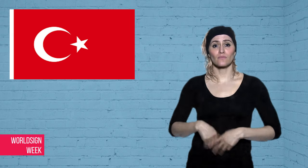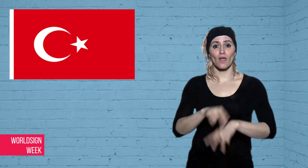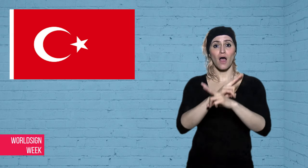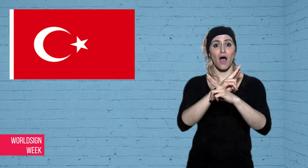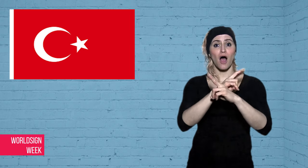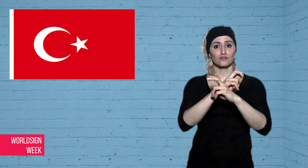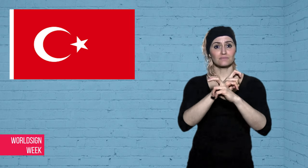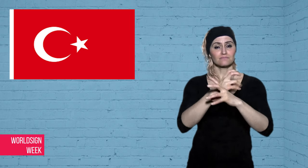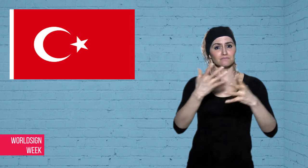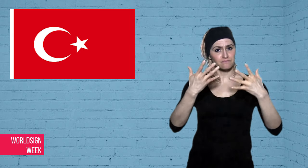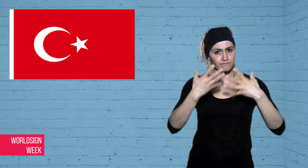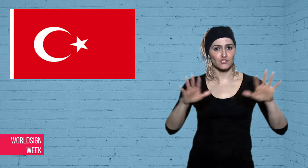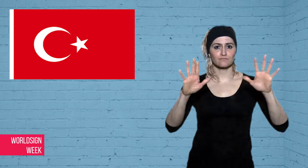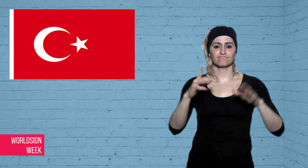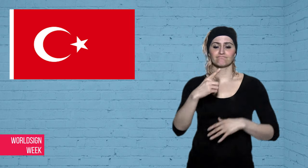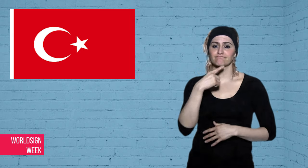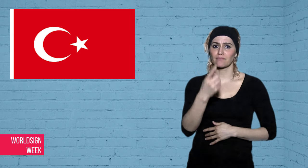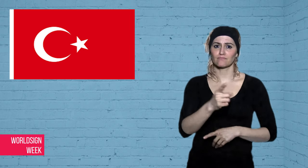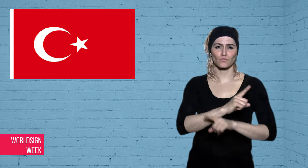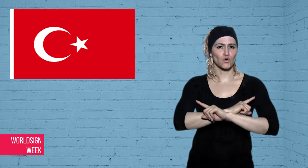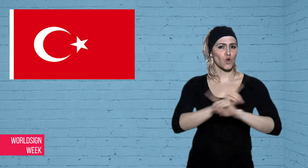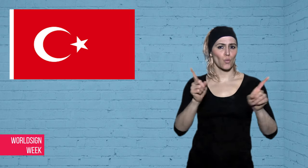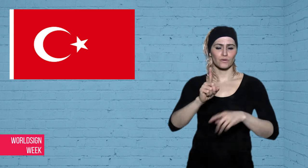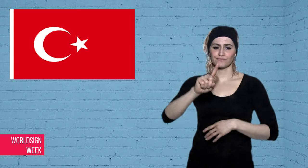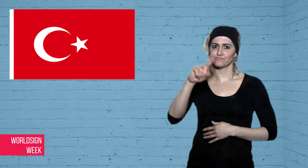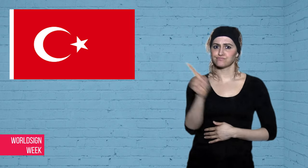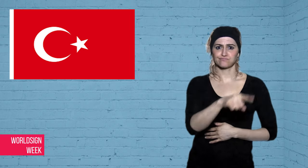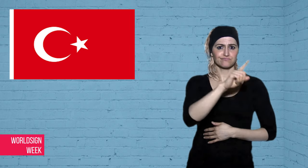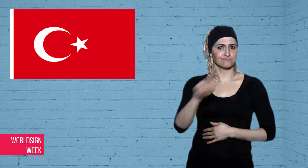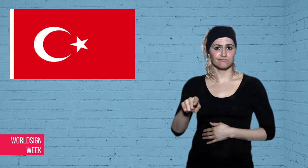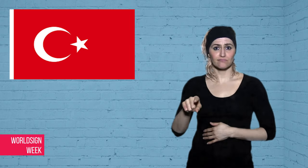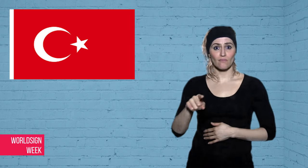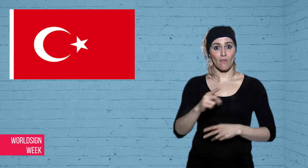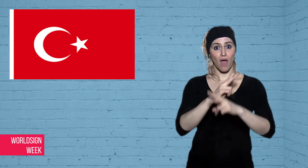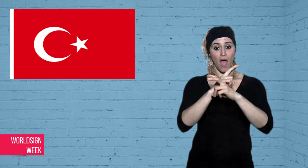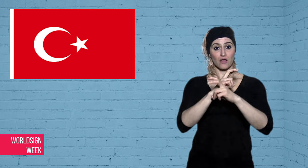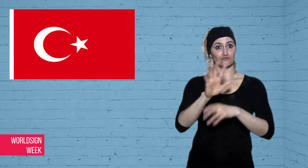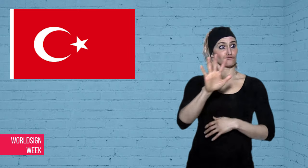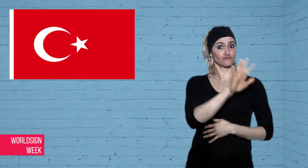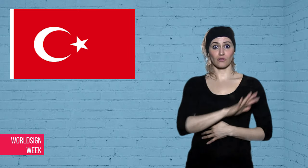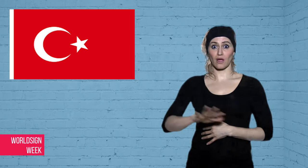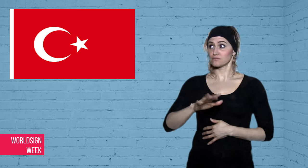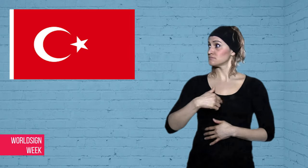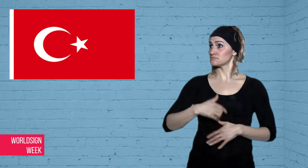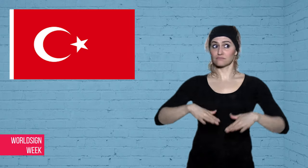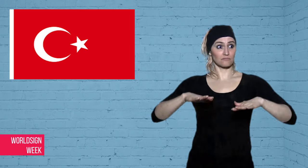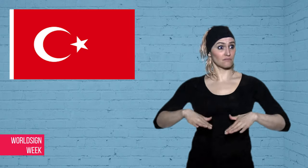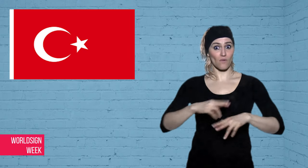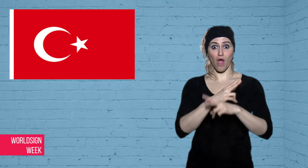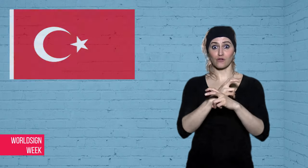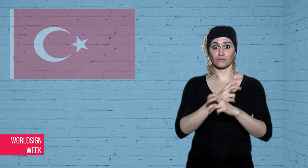Erdogan rallies, and their leader